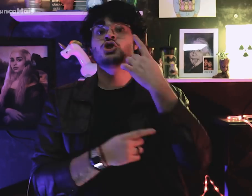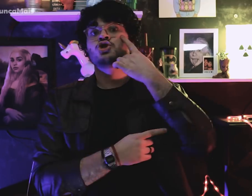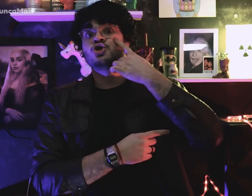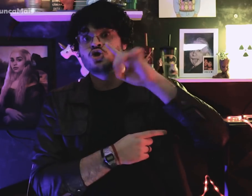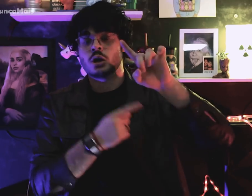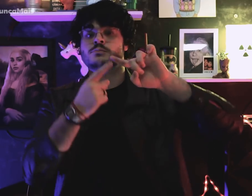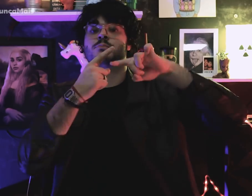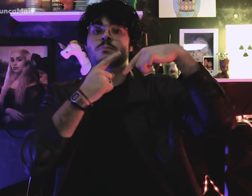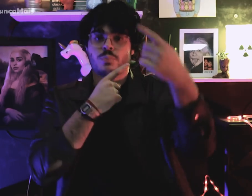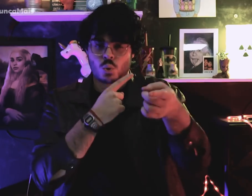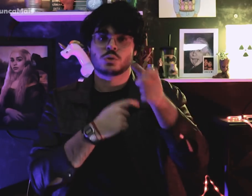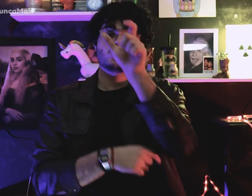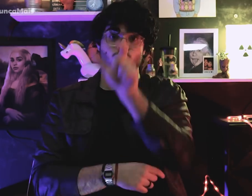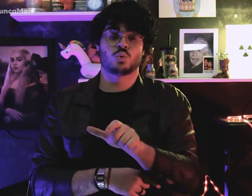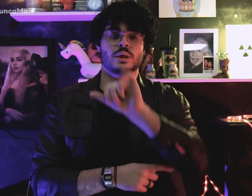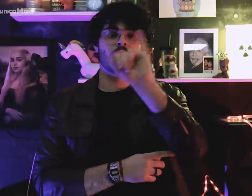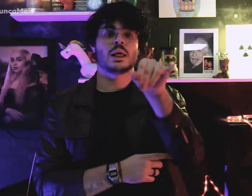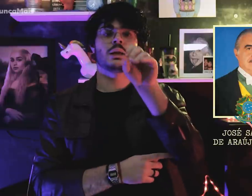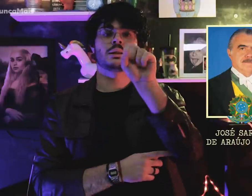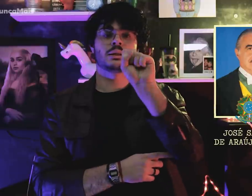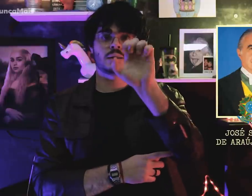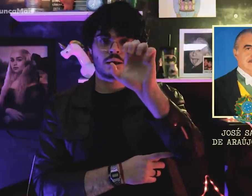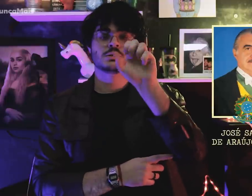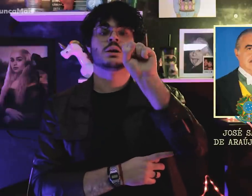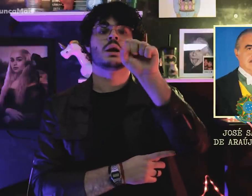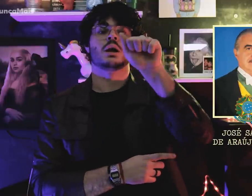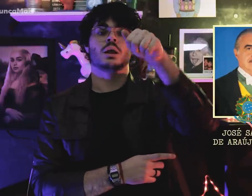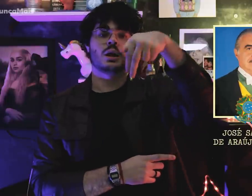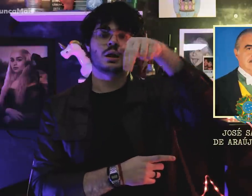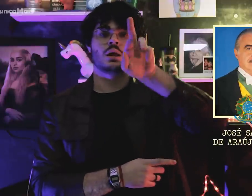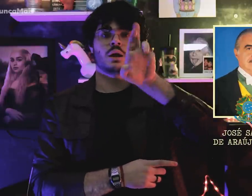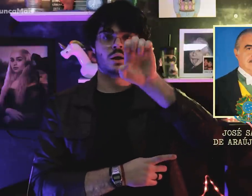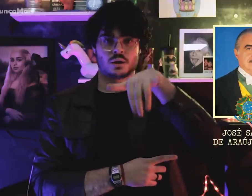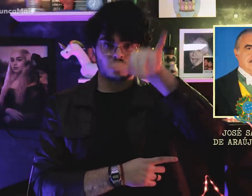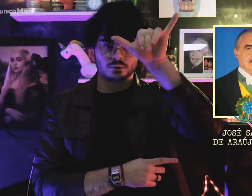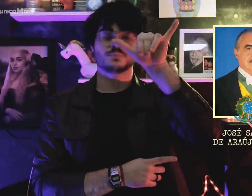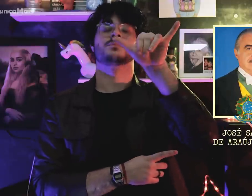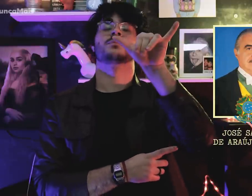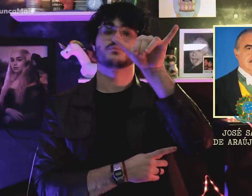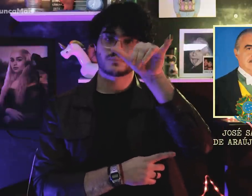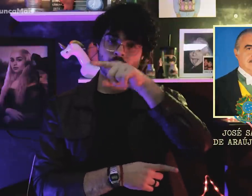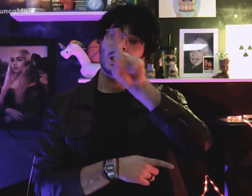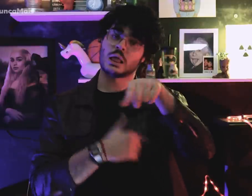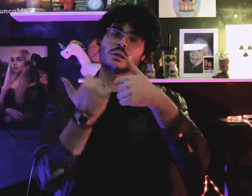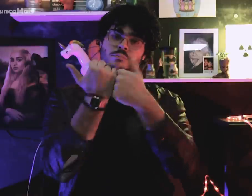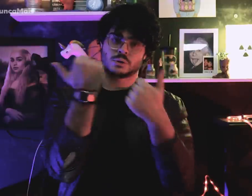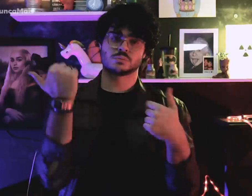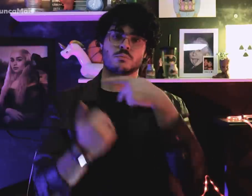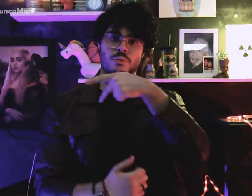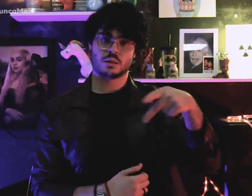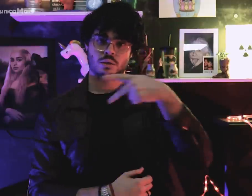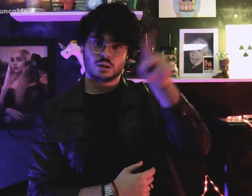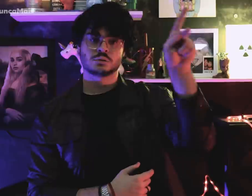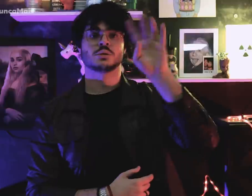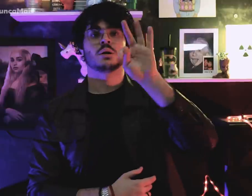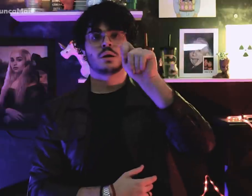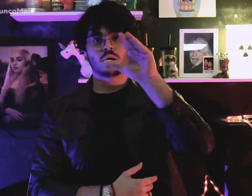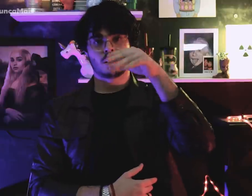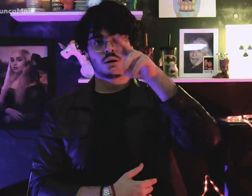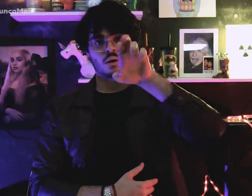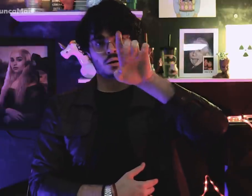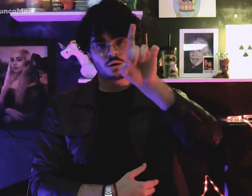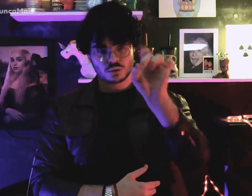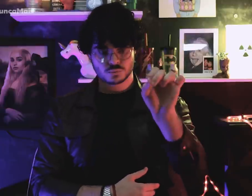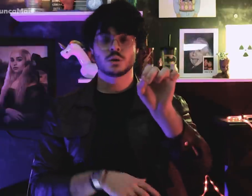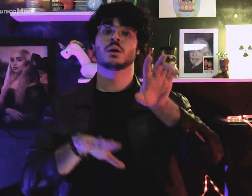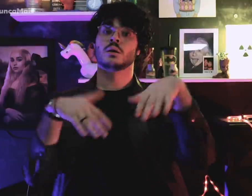Um dia depois, José Sarney do MDB, vice-presidente de Tancredo, foi empossado